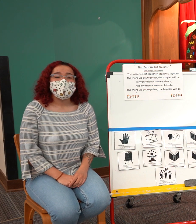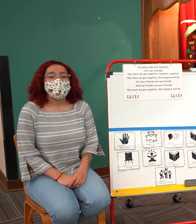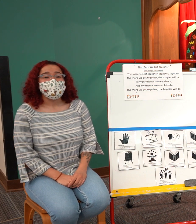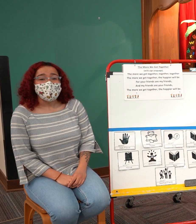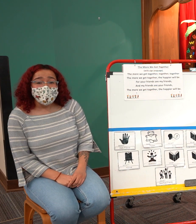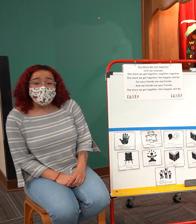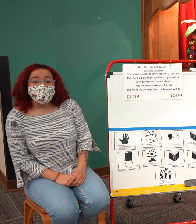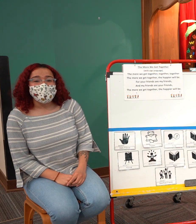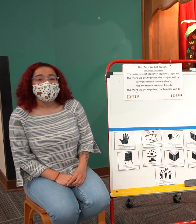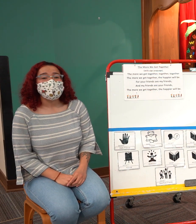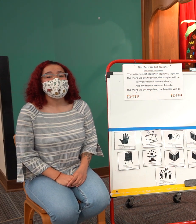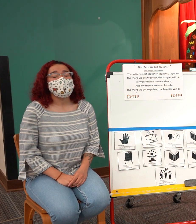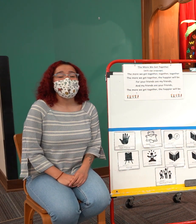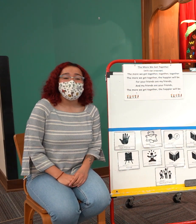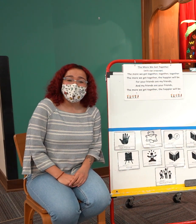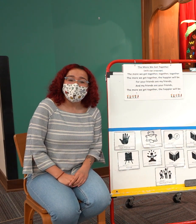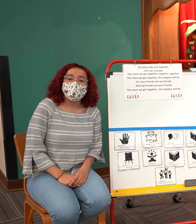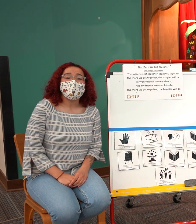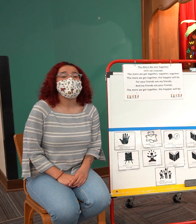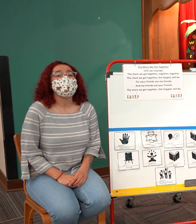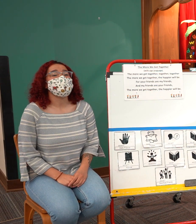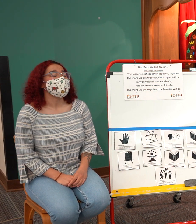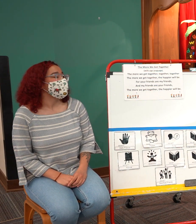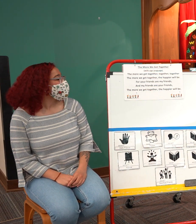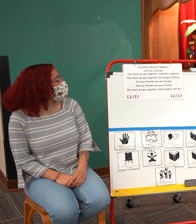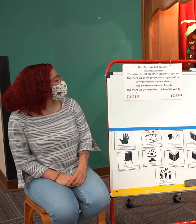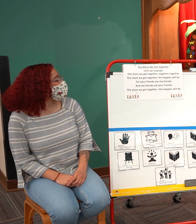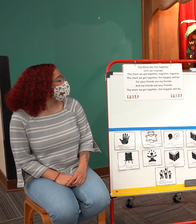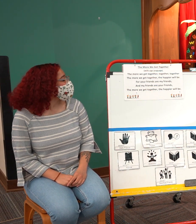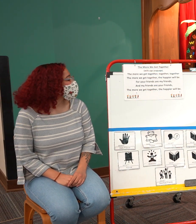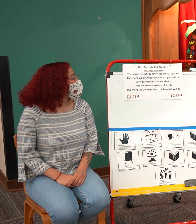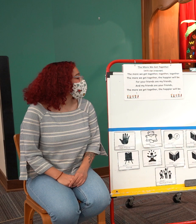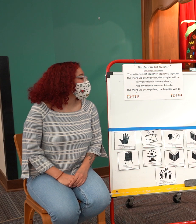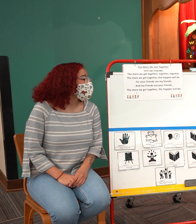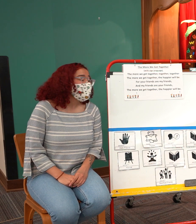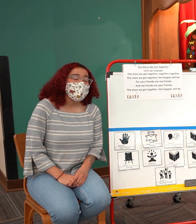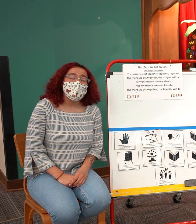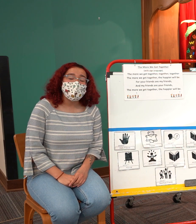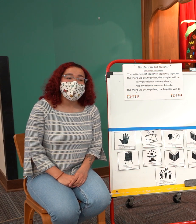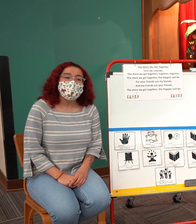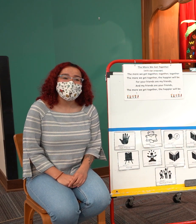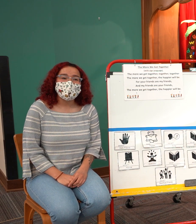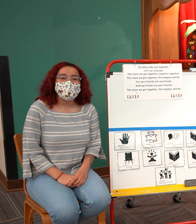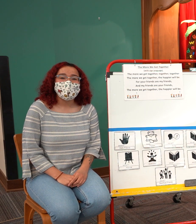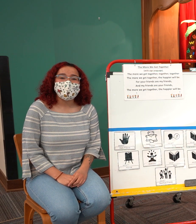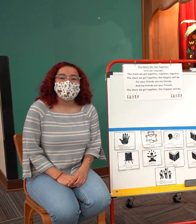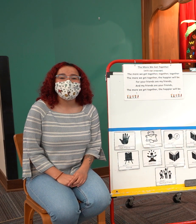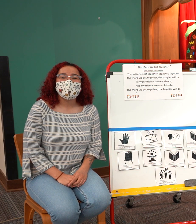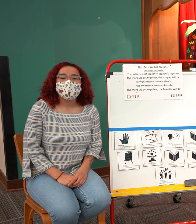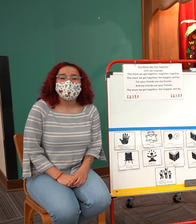For your friends are my friends, and my friends are your friends.